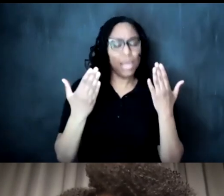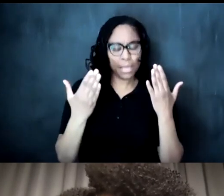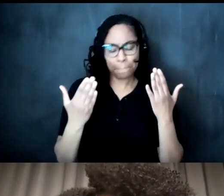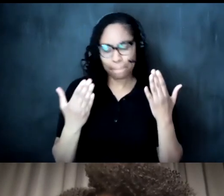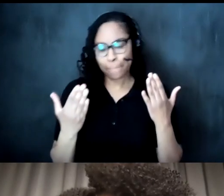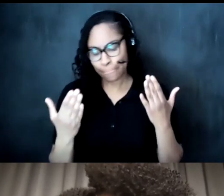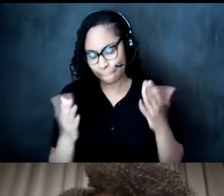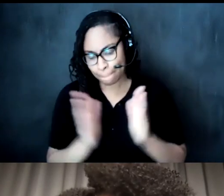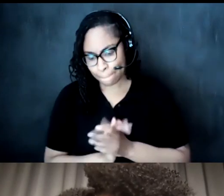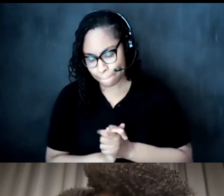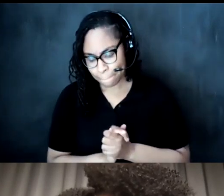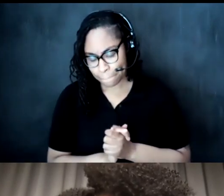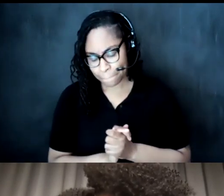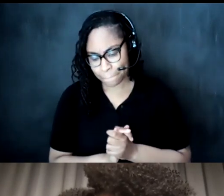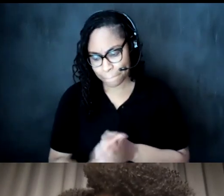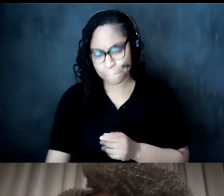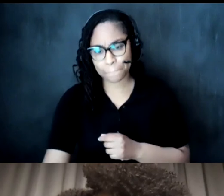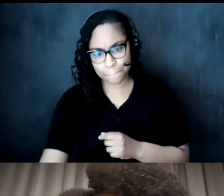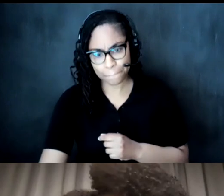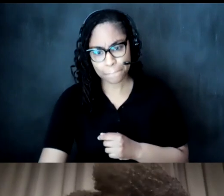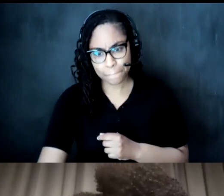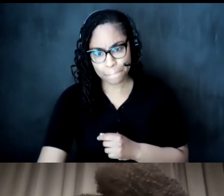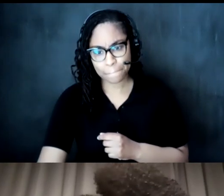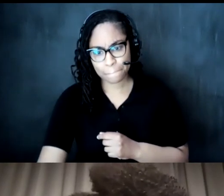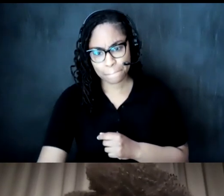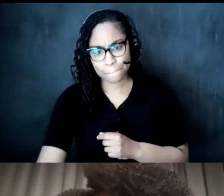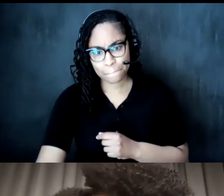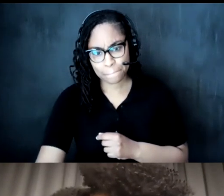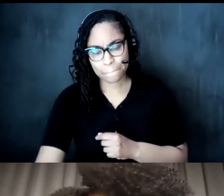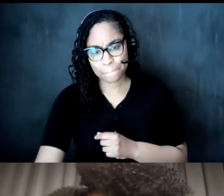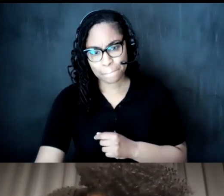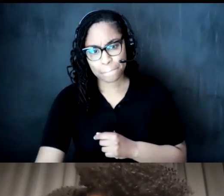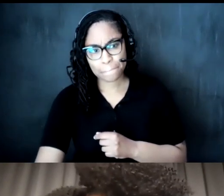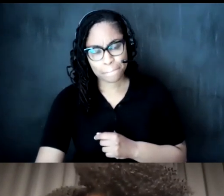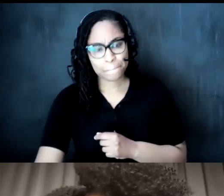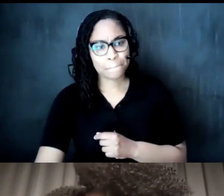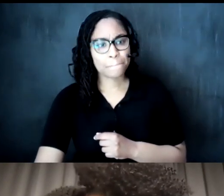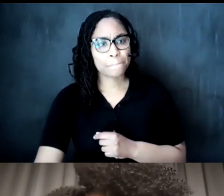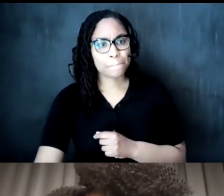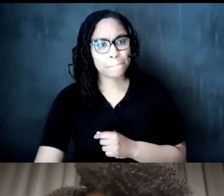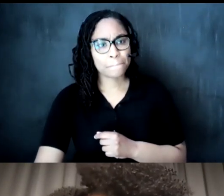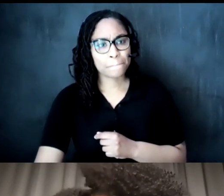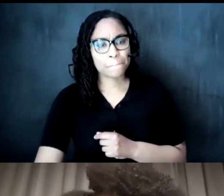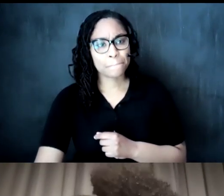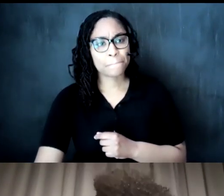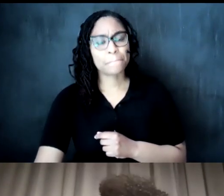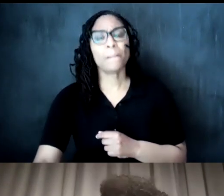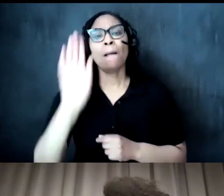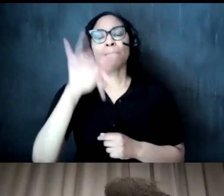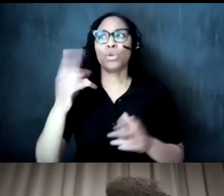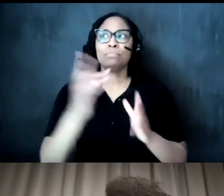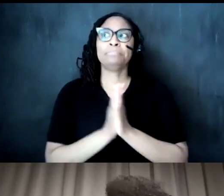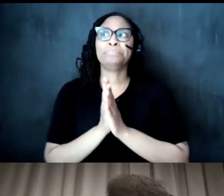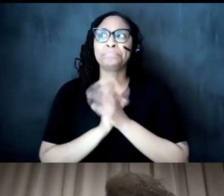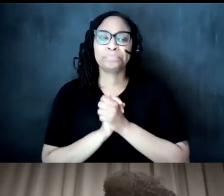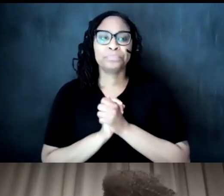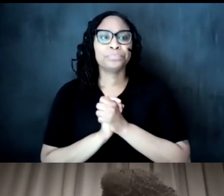is uh really just trying to be intentional about um like being intentional about seeking voices